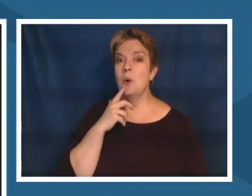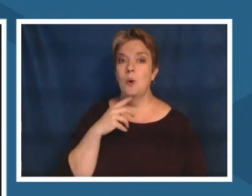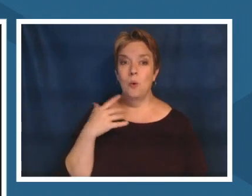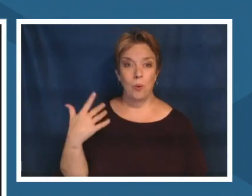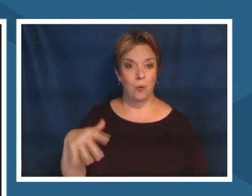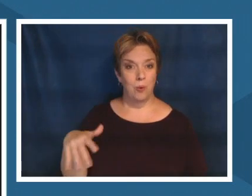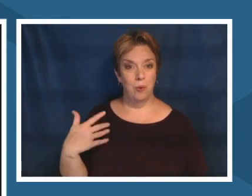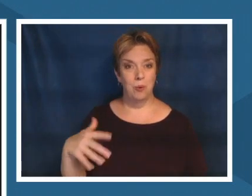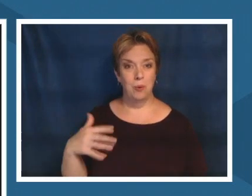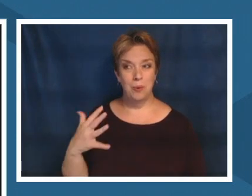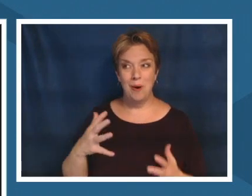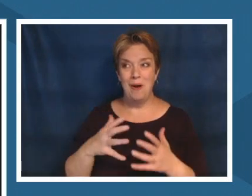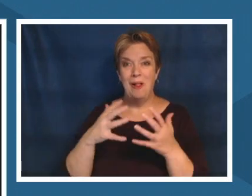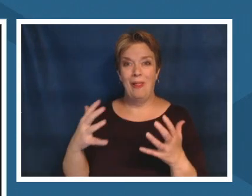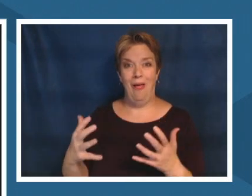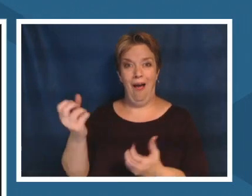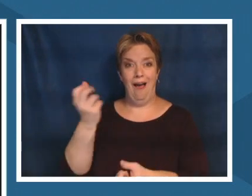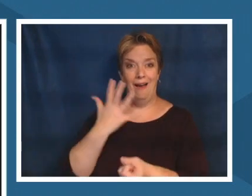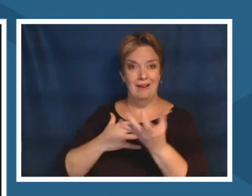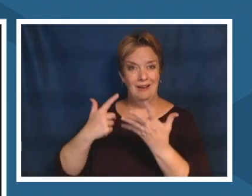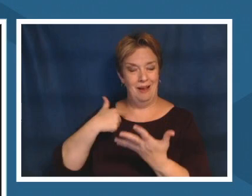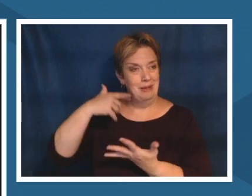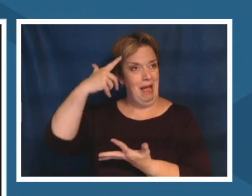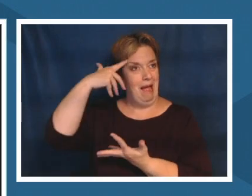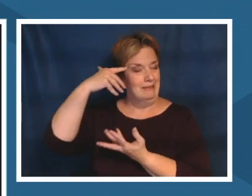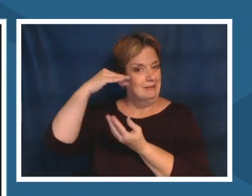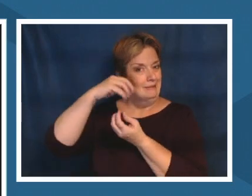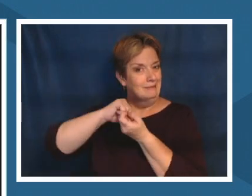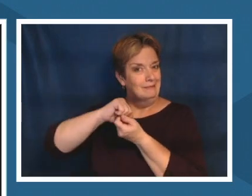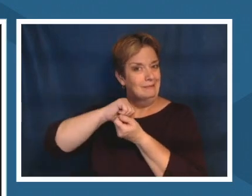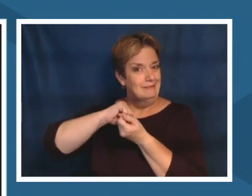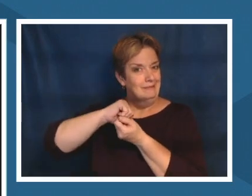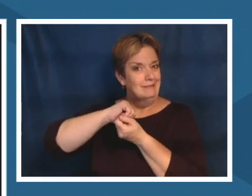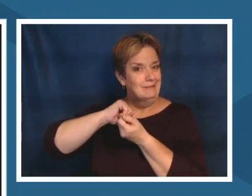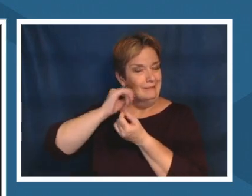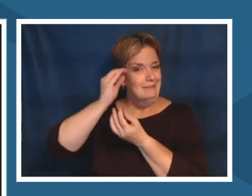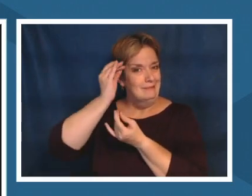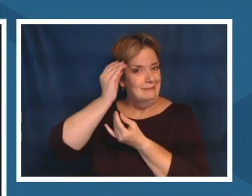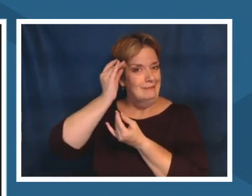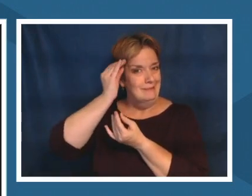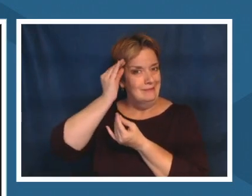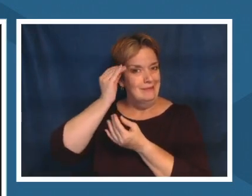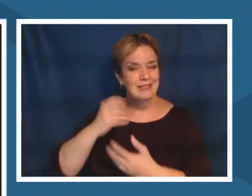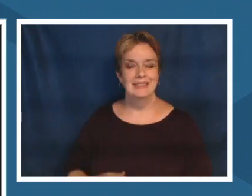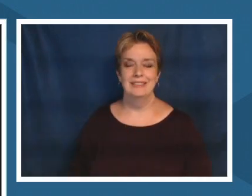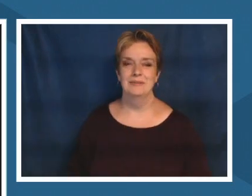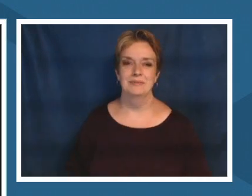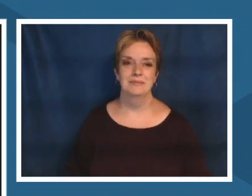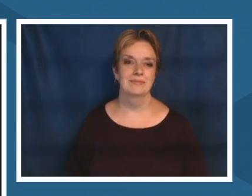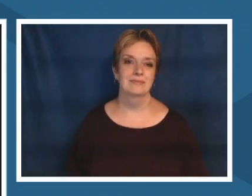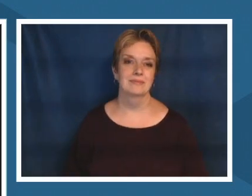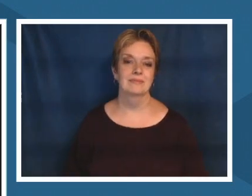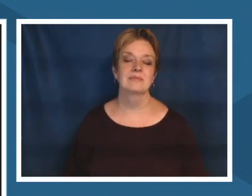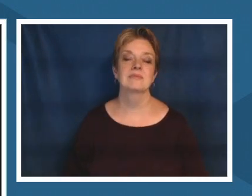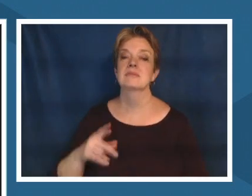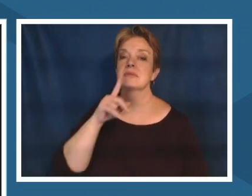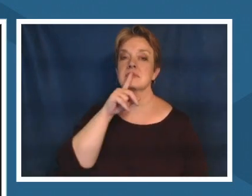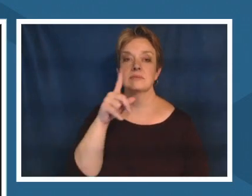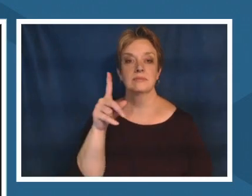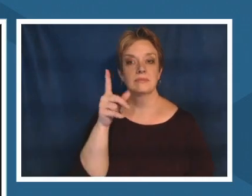i would say everyone everyone can can be an ally and